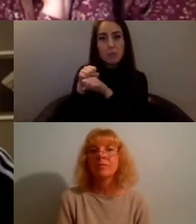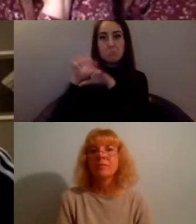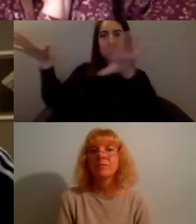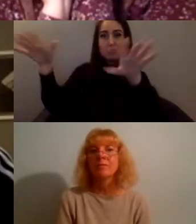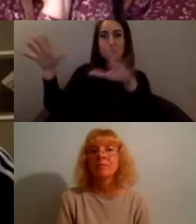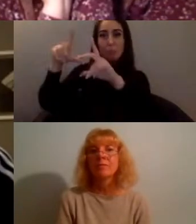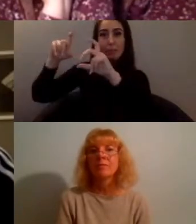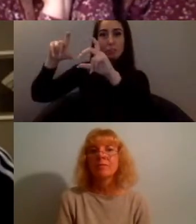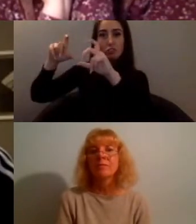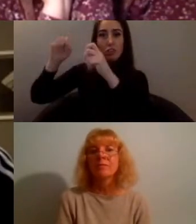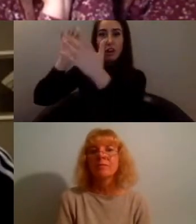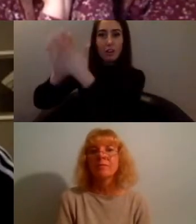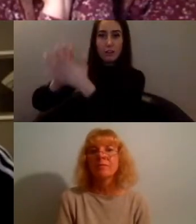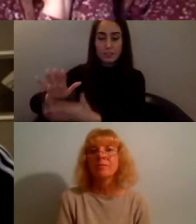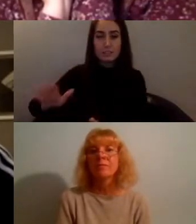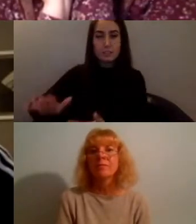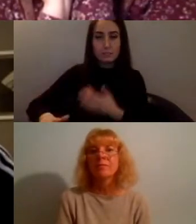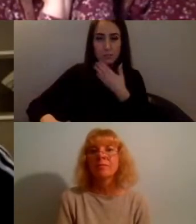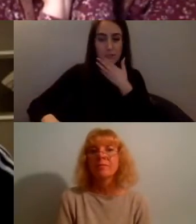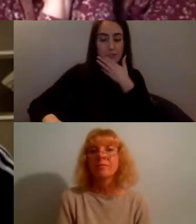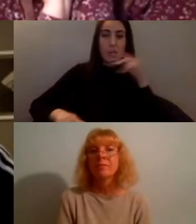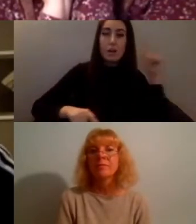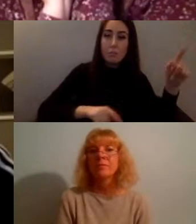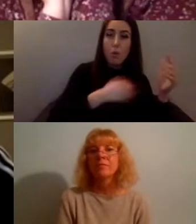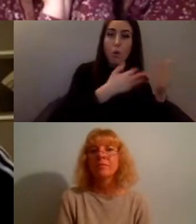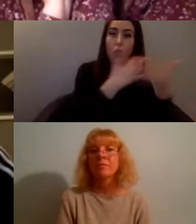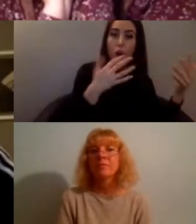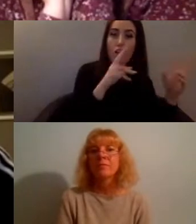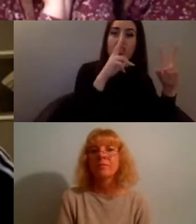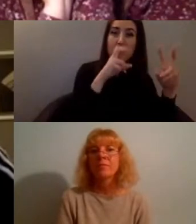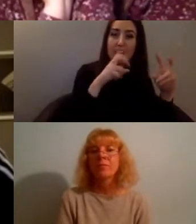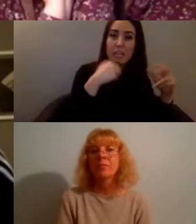quite a lot of the themes that we've spoken about tonight in terms of authorship,